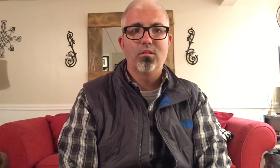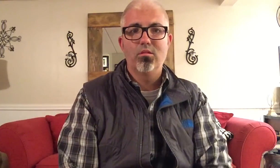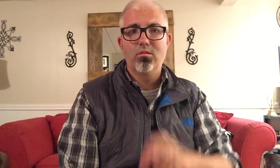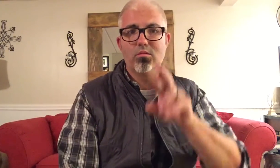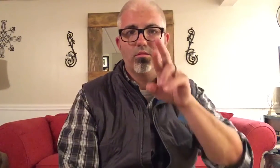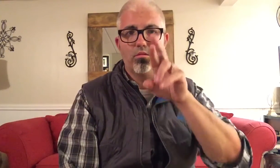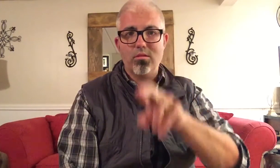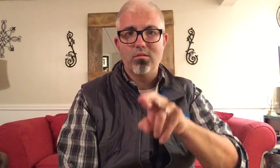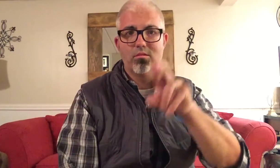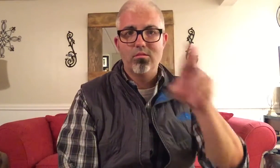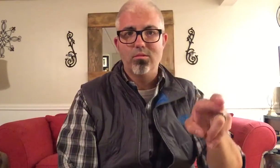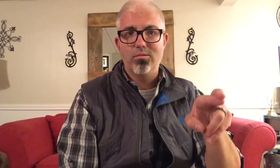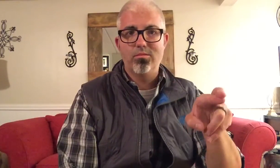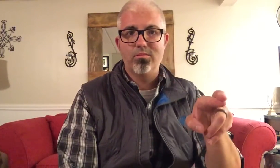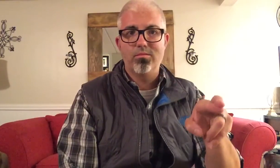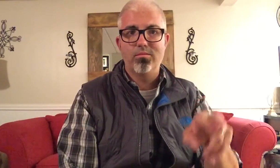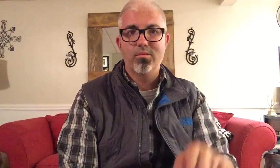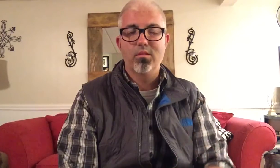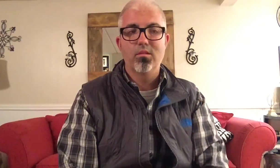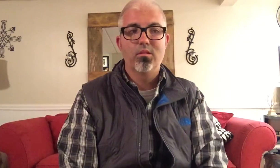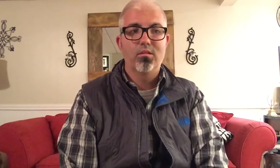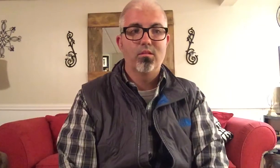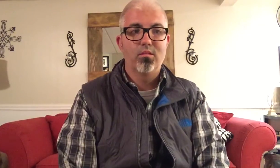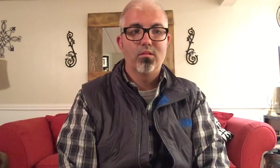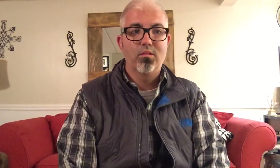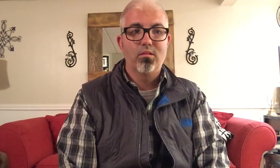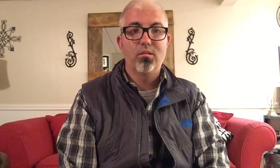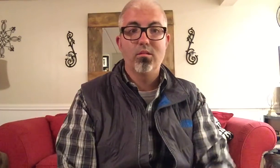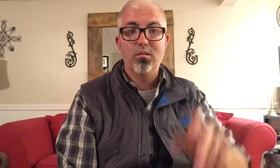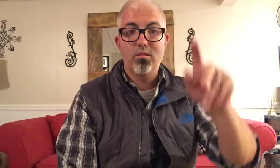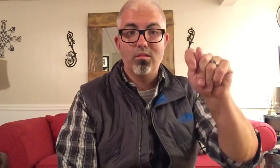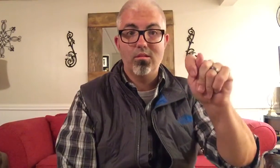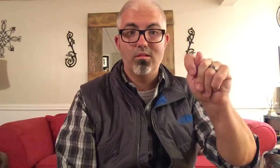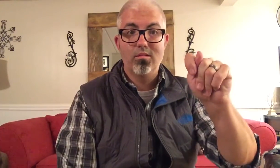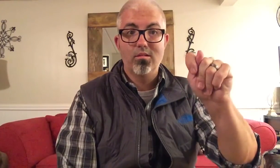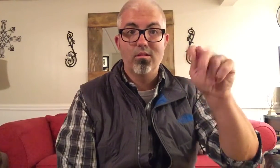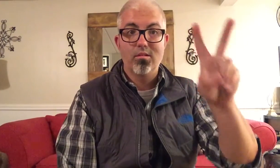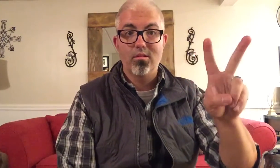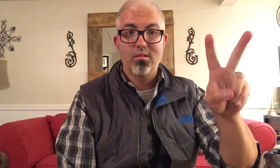RESTROOM TELEVISION (T.V.)